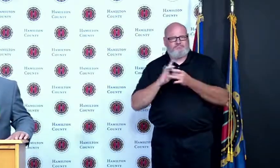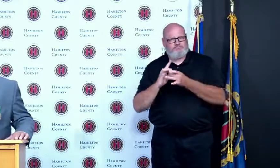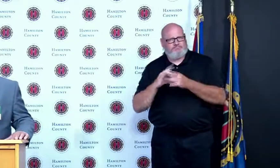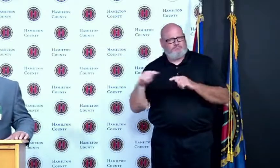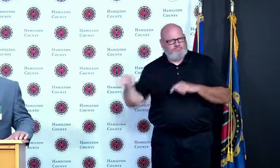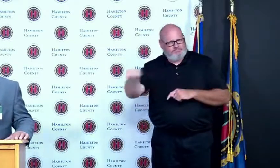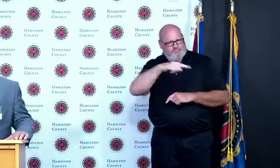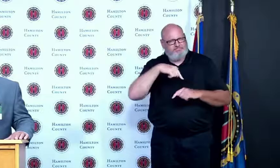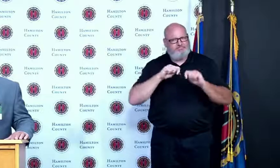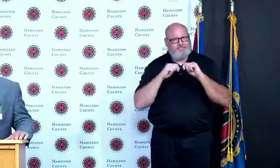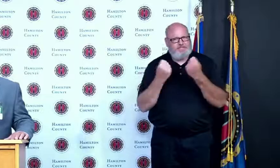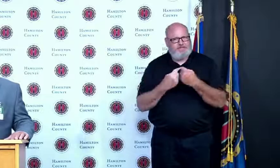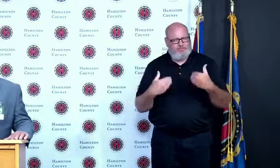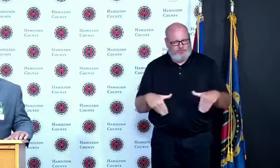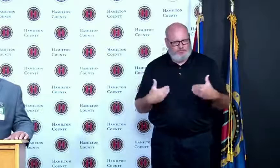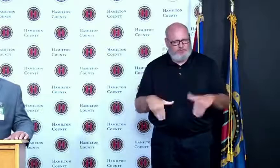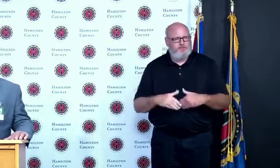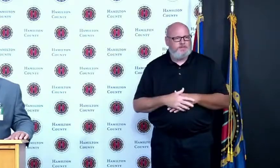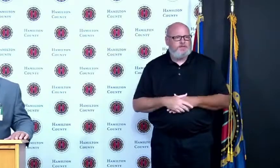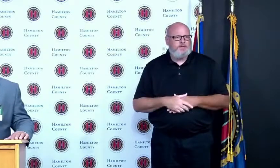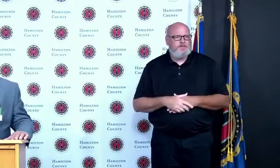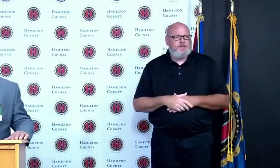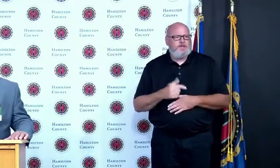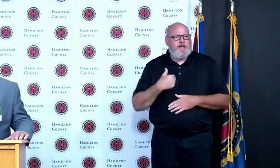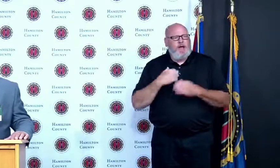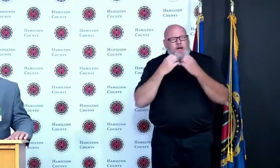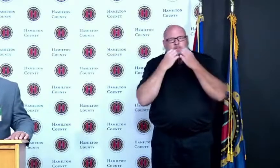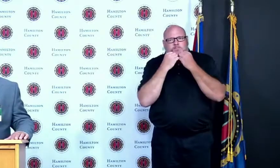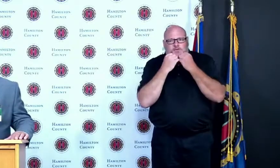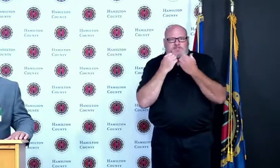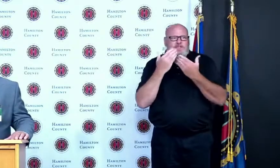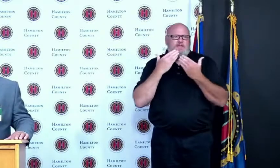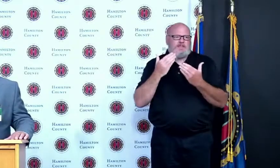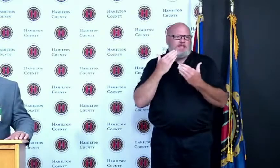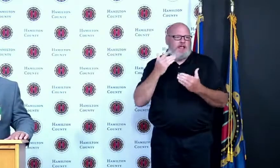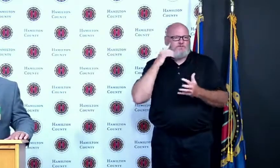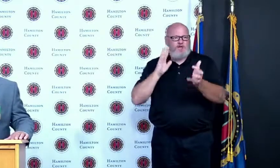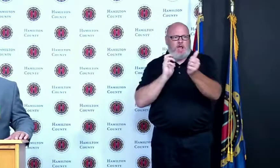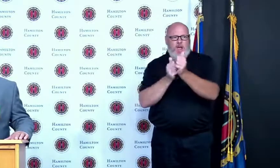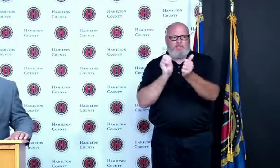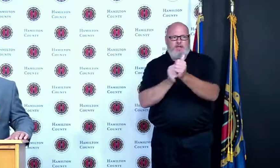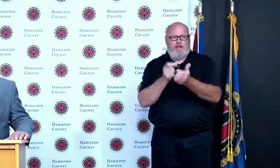the public and to keep everyone abreast of what's happening in our community we continue to see all